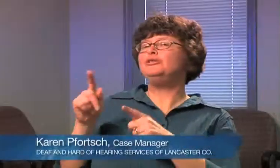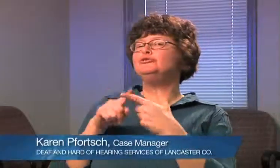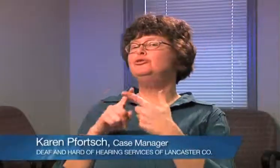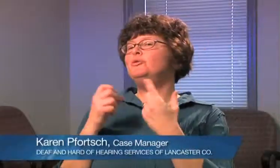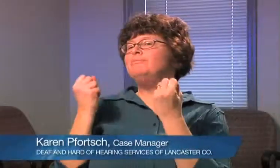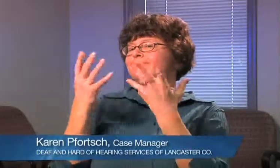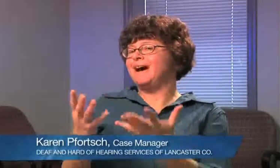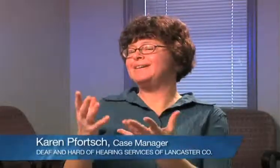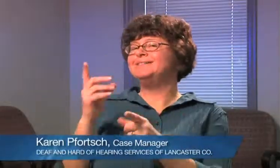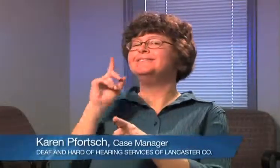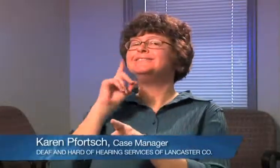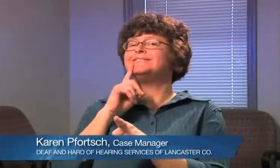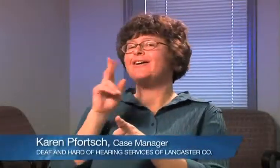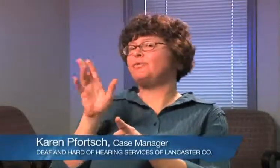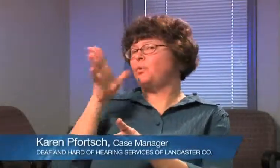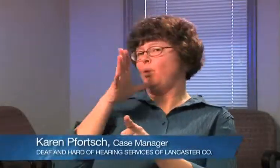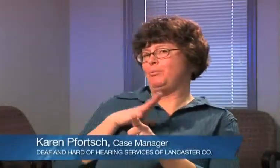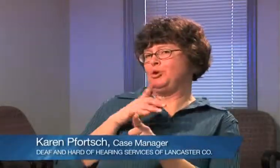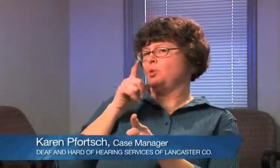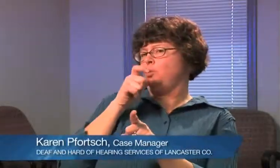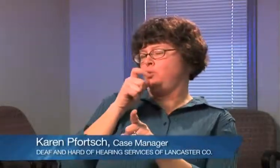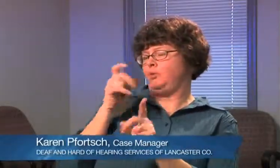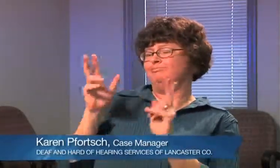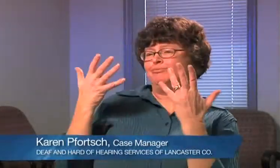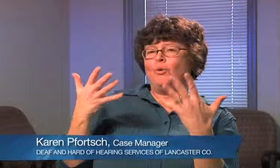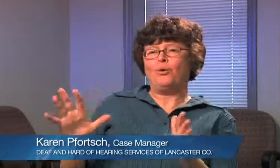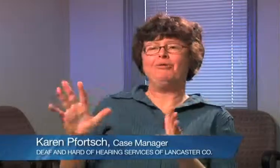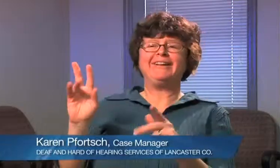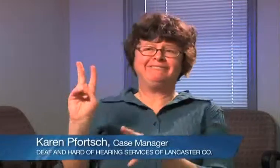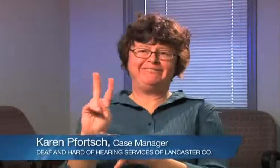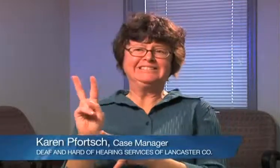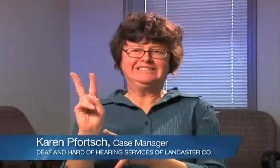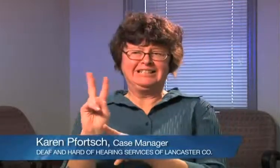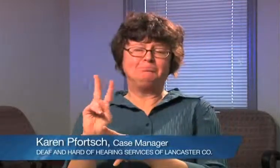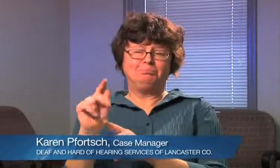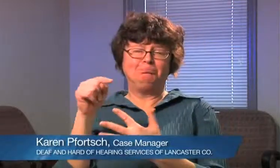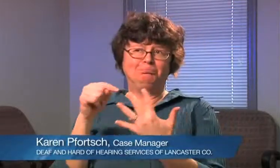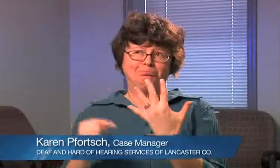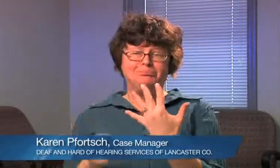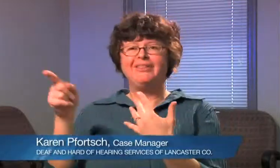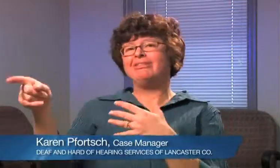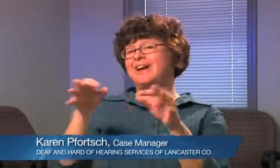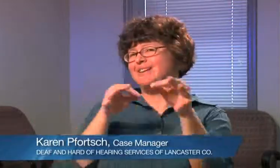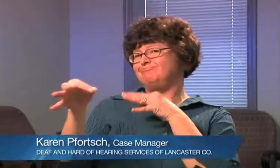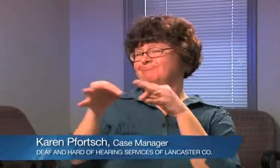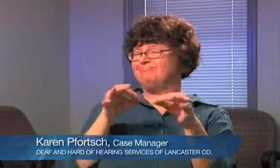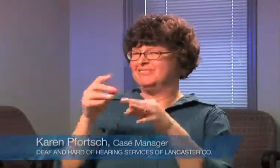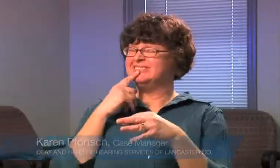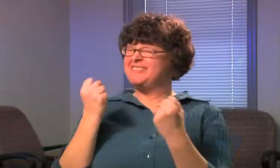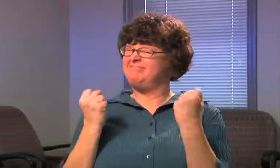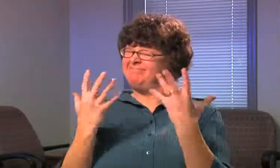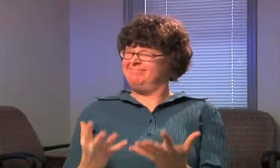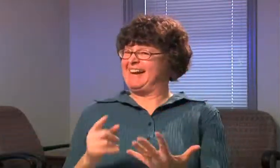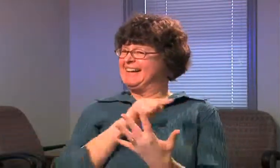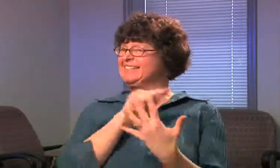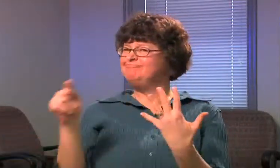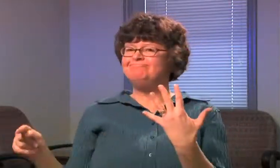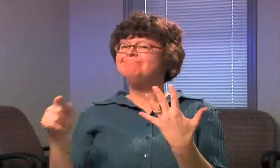SEXUAL ASSAULT AND DOMESTIC VIOLENCE PROGRAMS ARE NOT VERY WELL-PREPARED TO HELP DEAF VICTIMS.